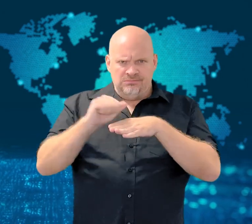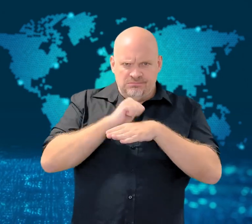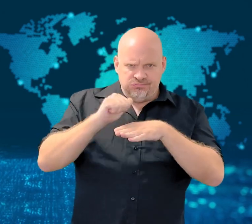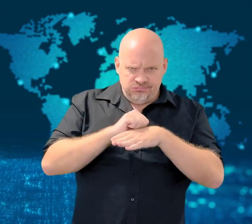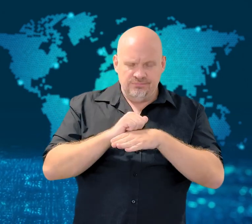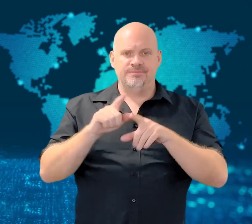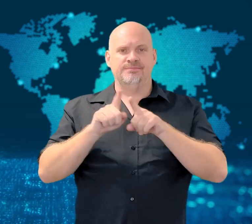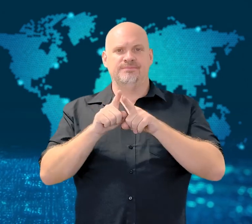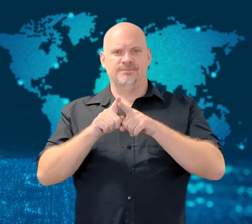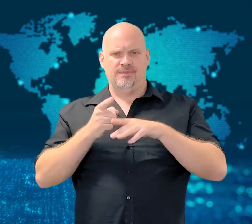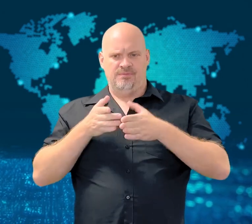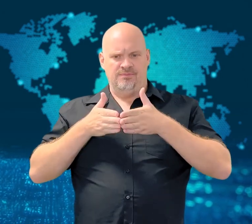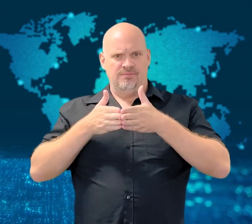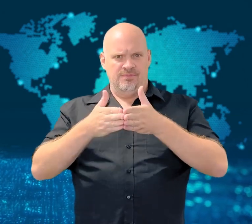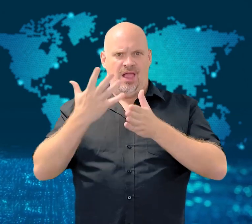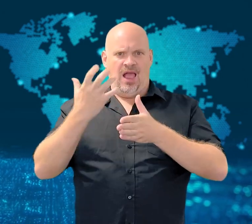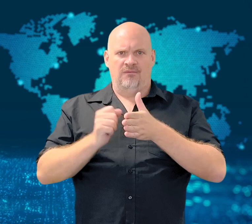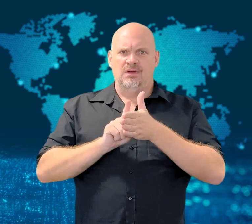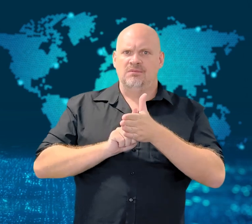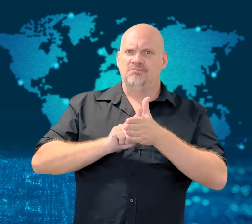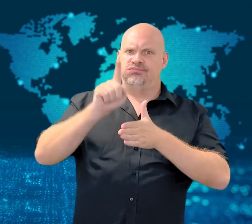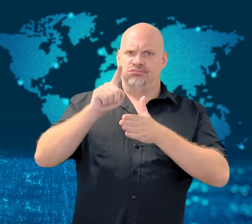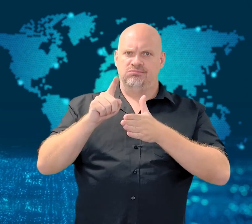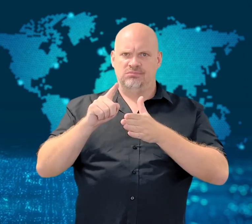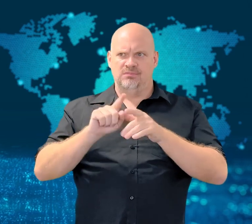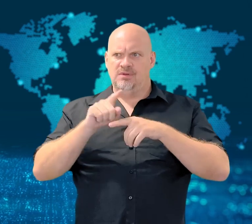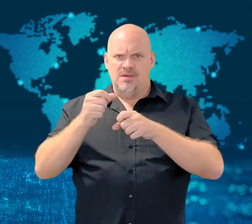on a nuclear-powered aircraft carrier.